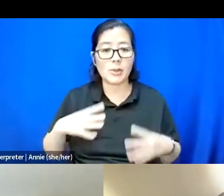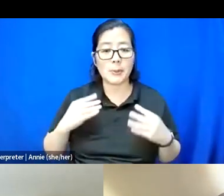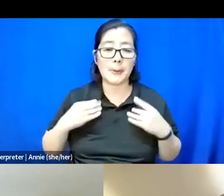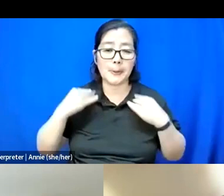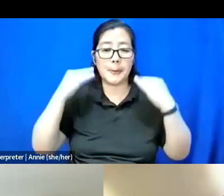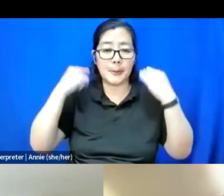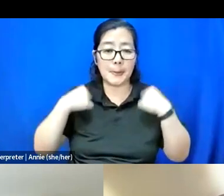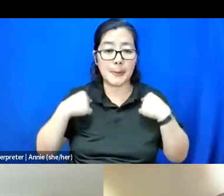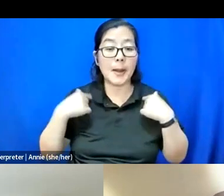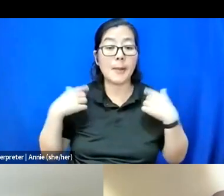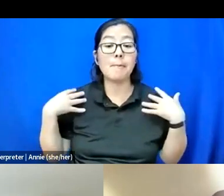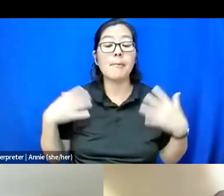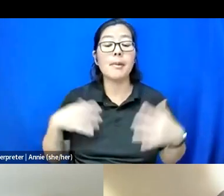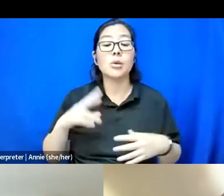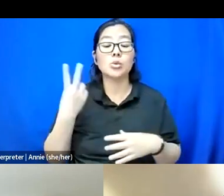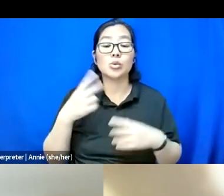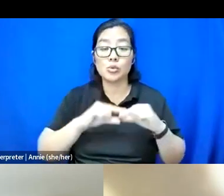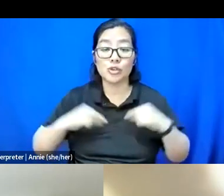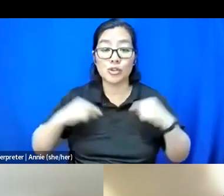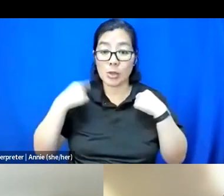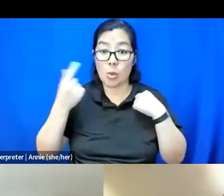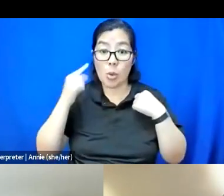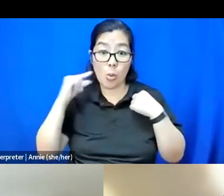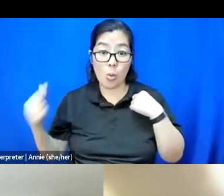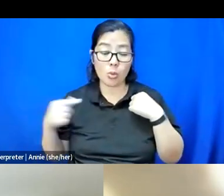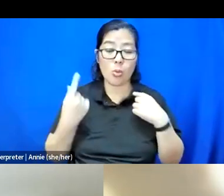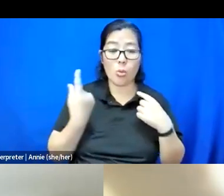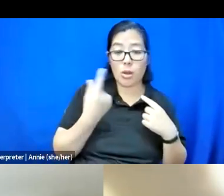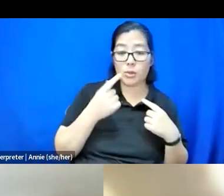I'm wearing two chains, one's gold and silver.